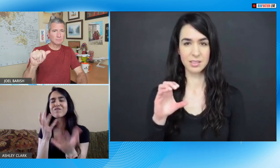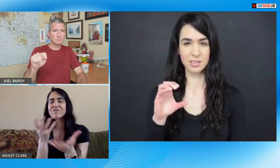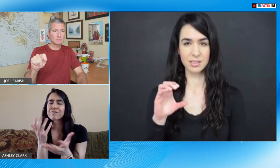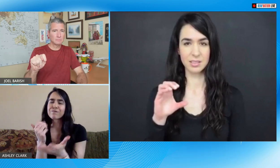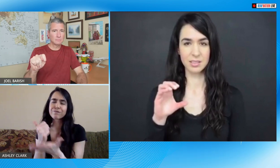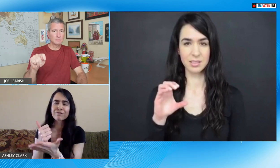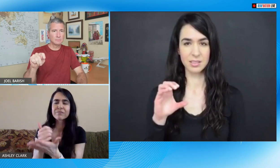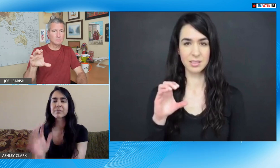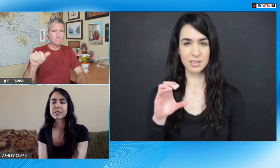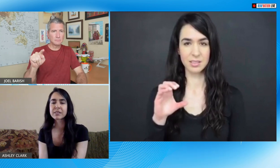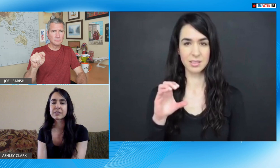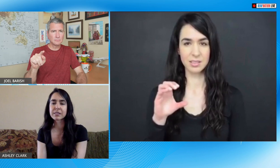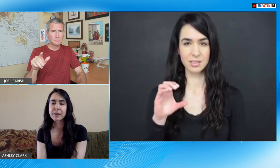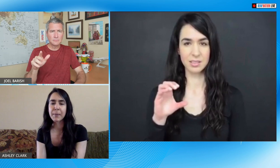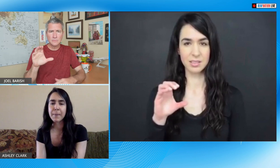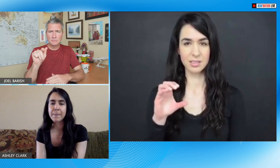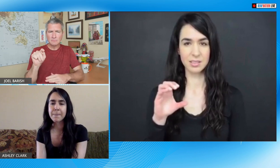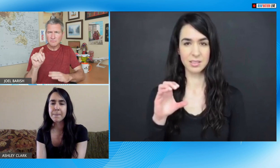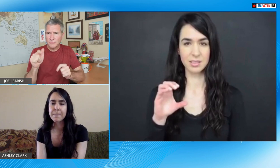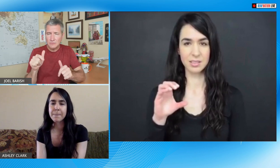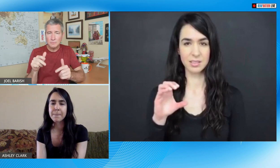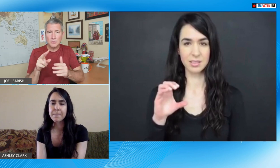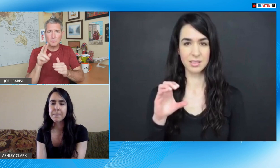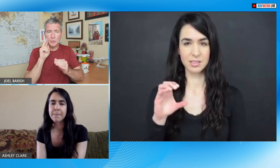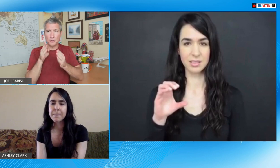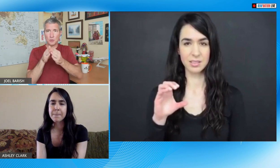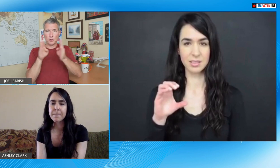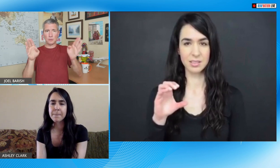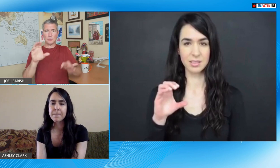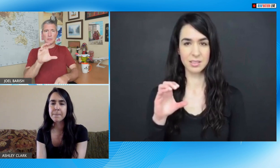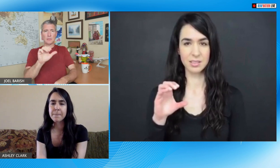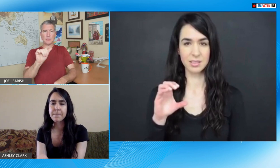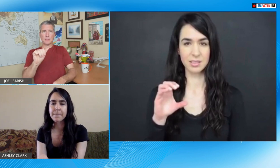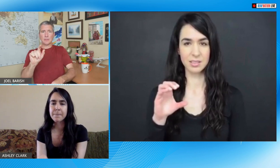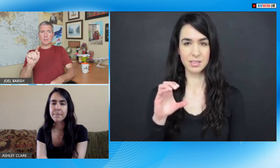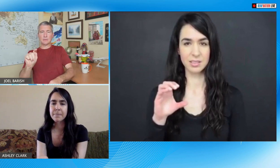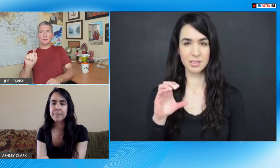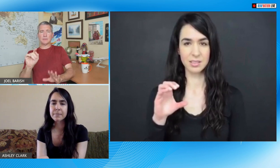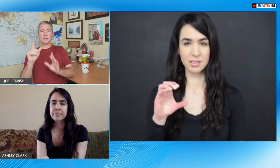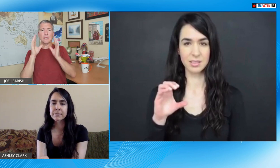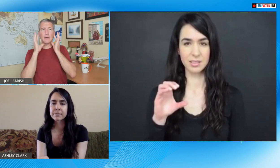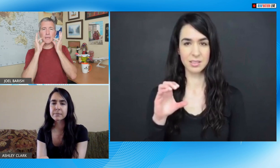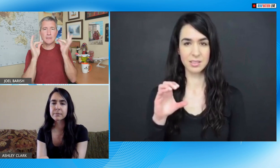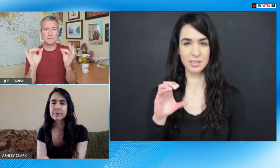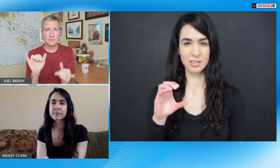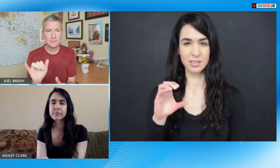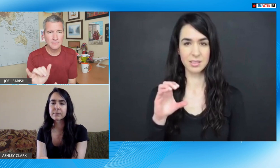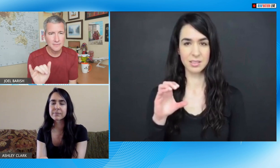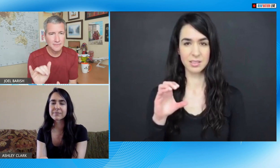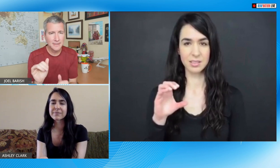flexibility yeah you can go from my cat you know real quick you know see ad cat